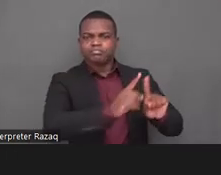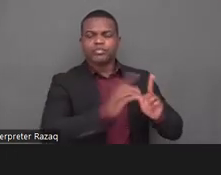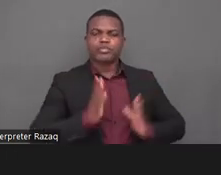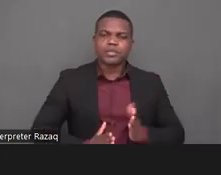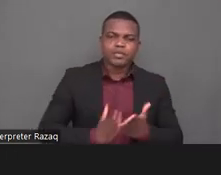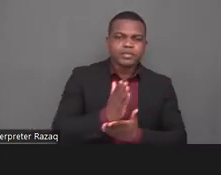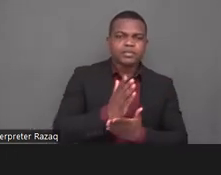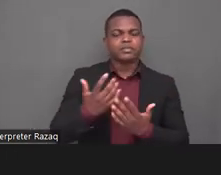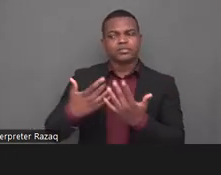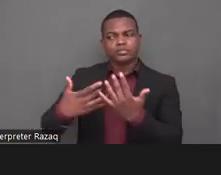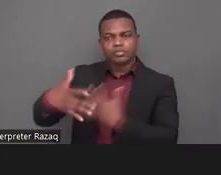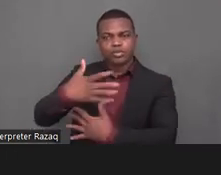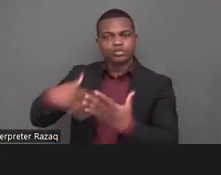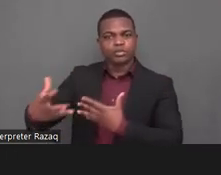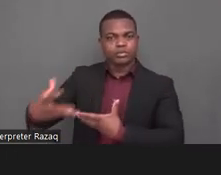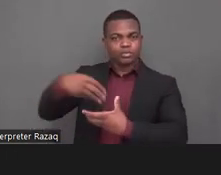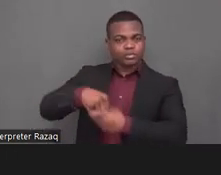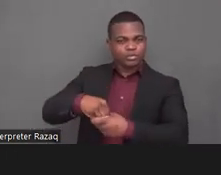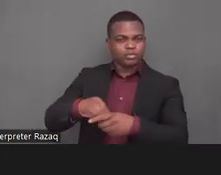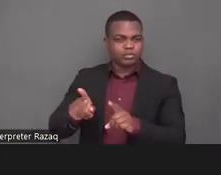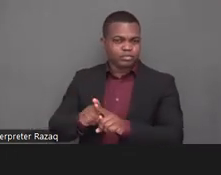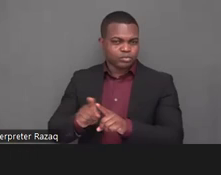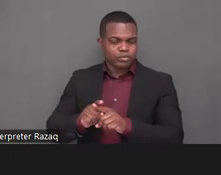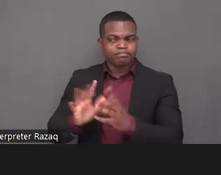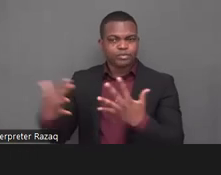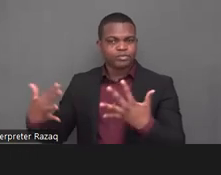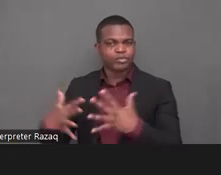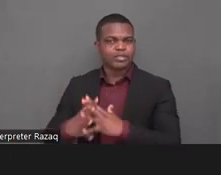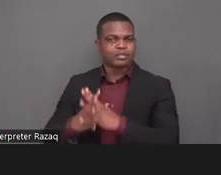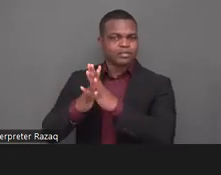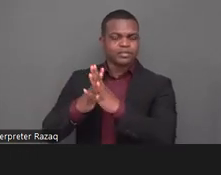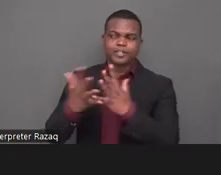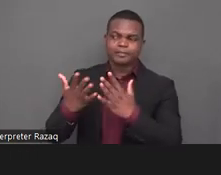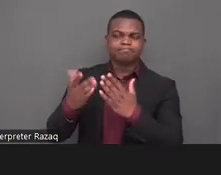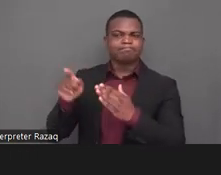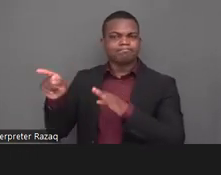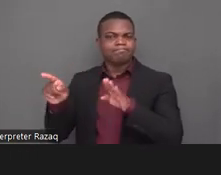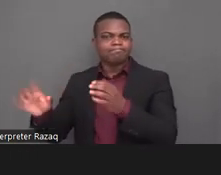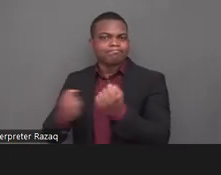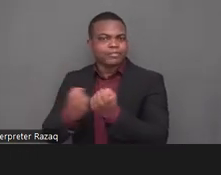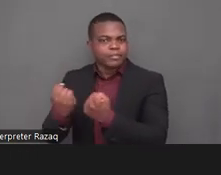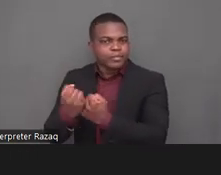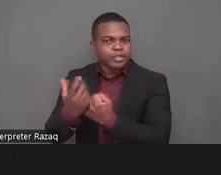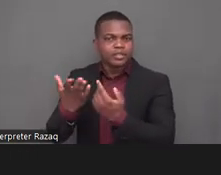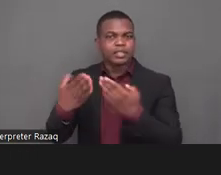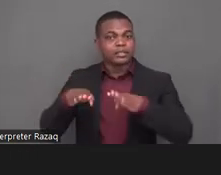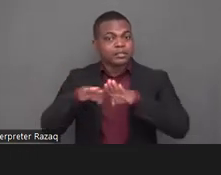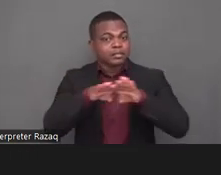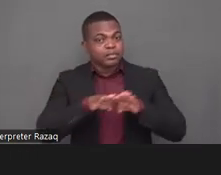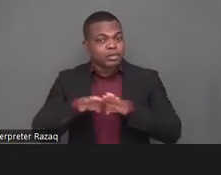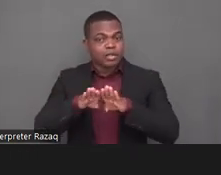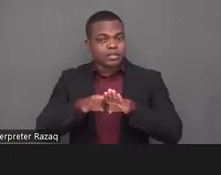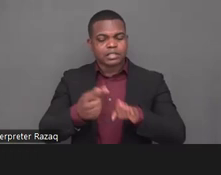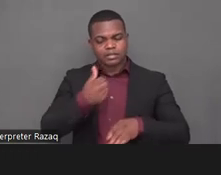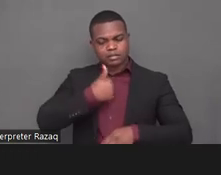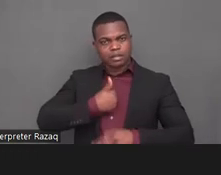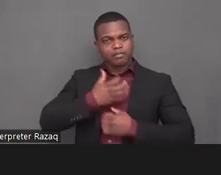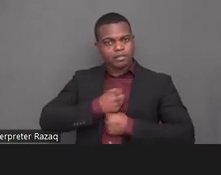self-determination so um myself i had an accident a few years ago and i was on a waiting list